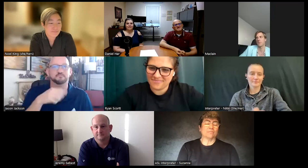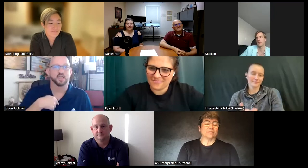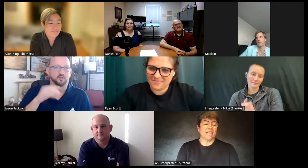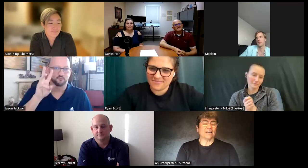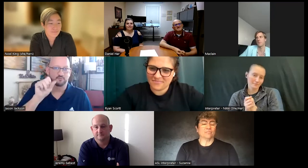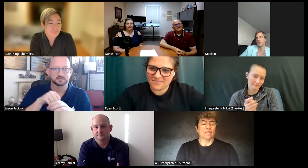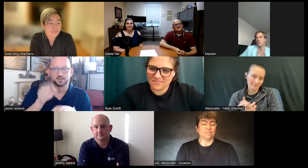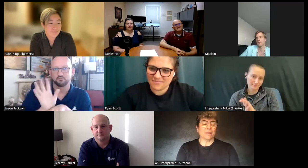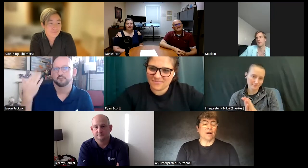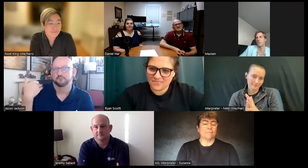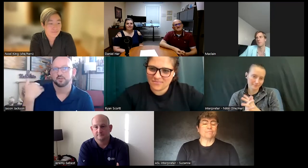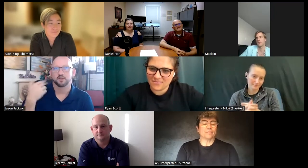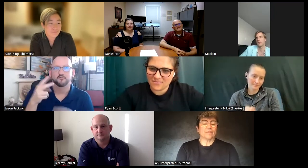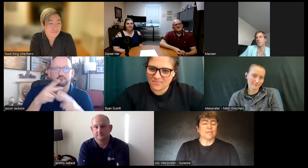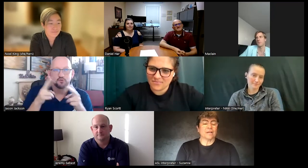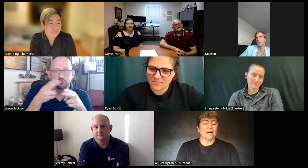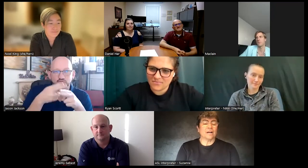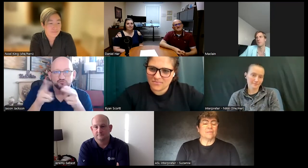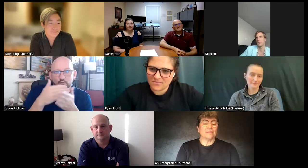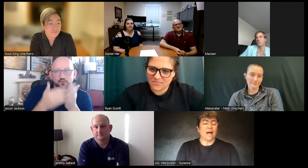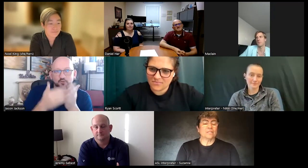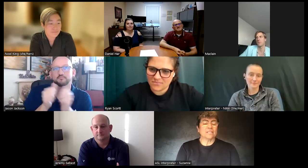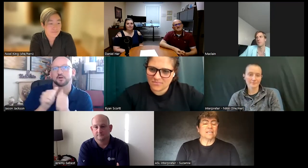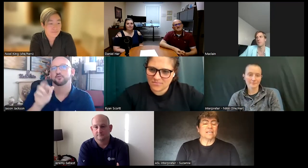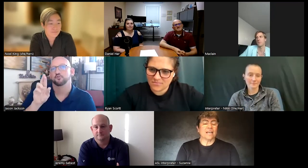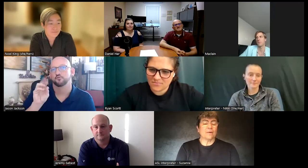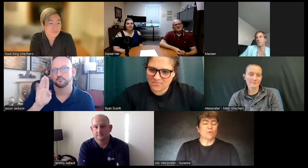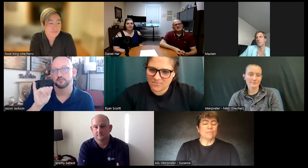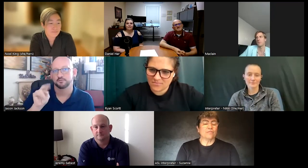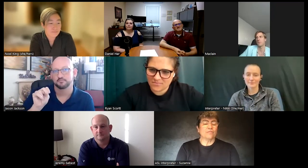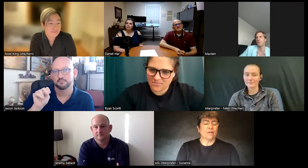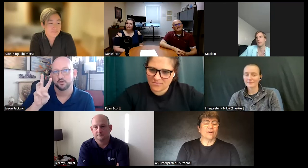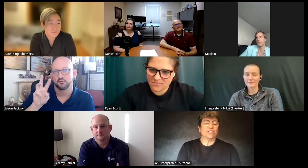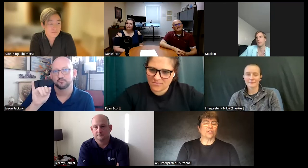am today because of my mom um I was in a movie before a very short